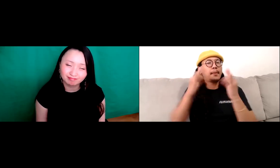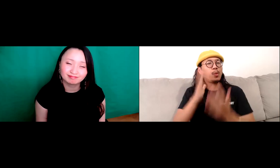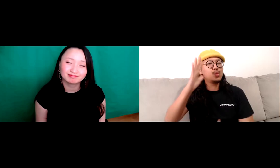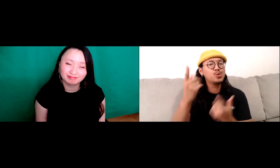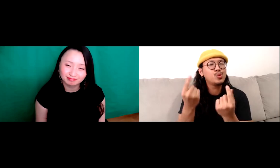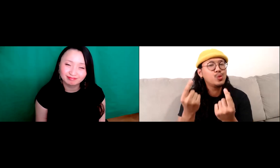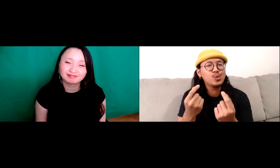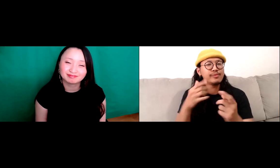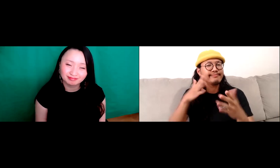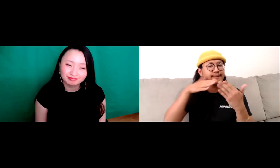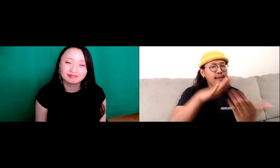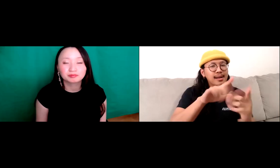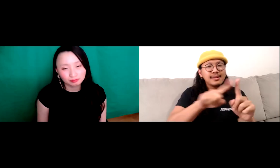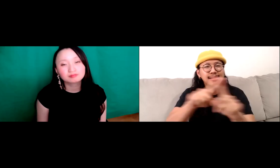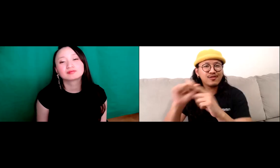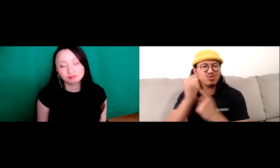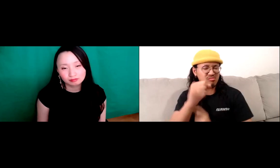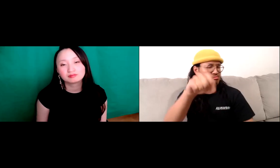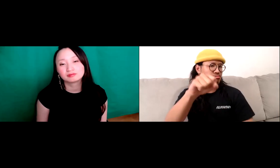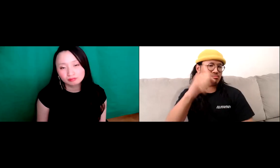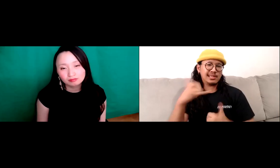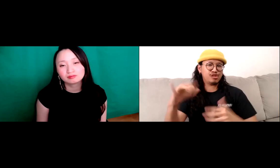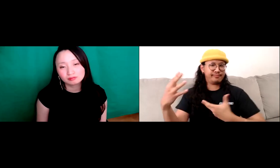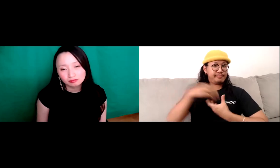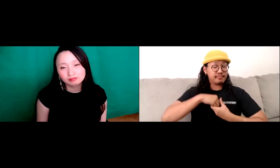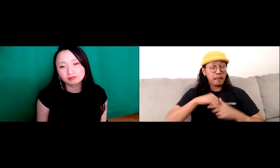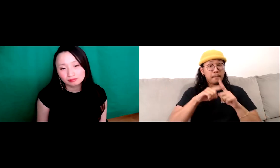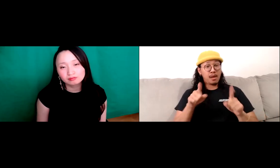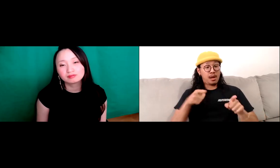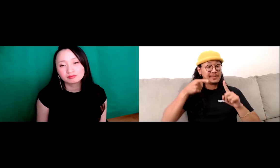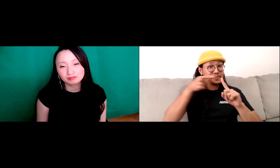know this. And so it was interesting to learn that my